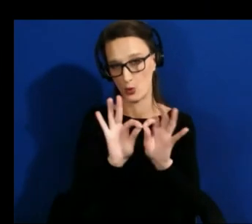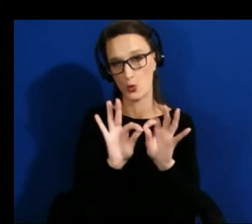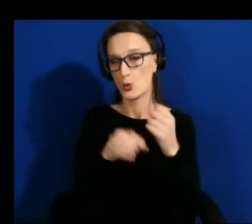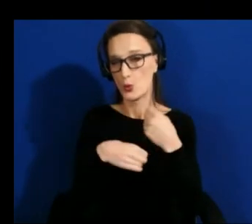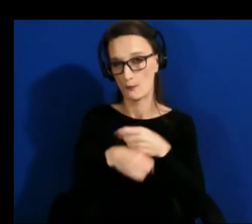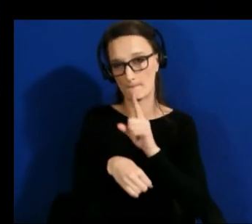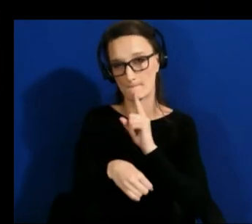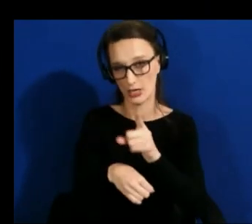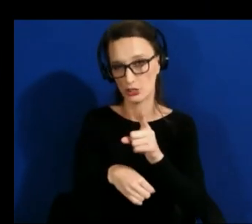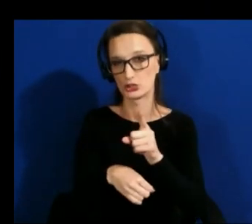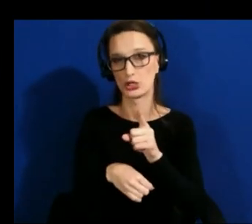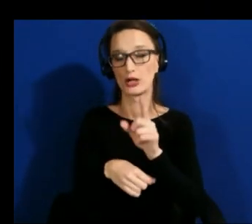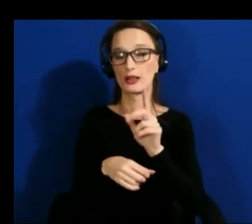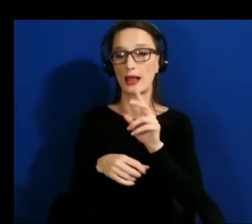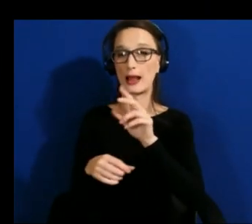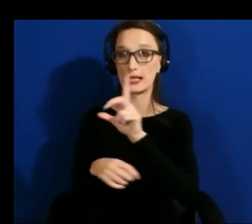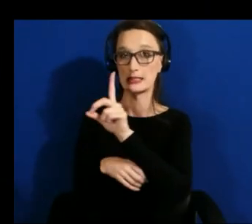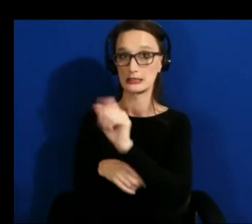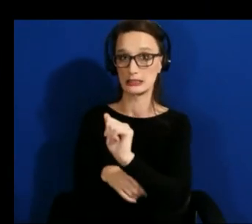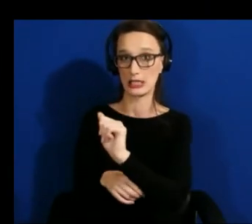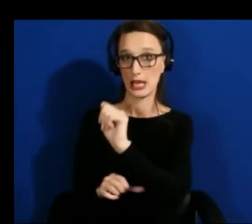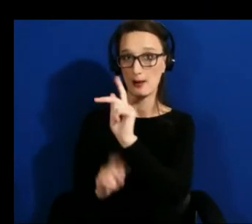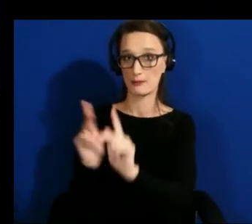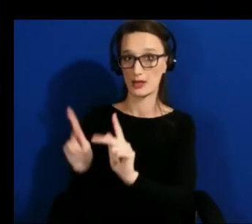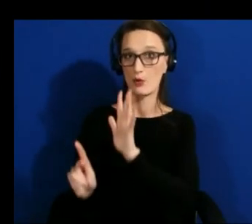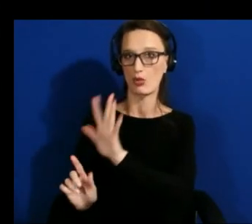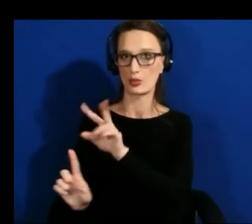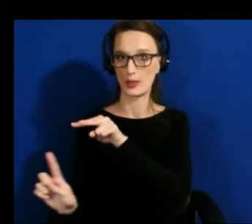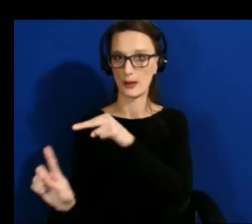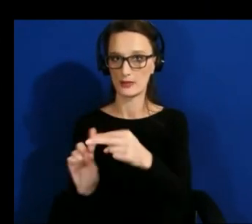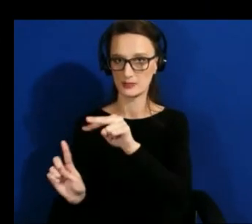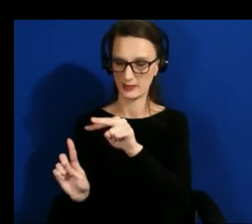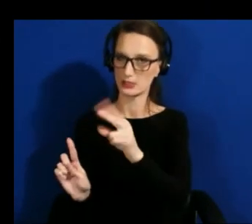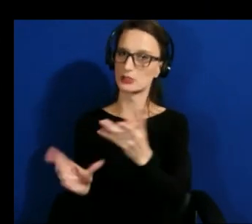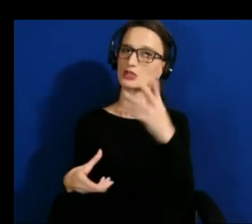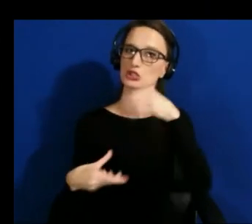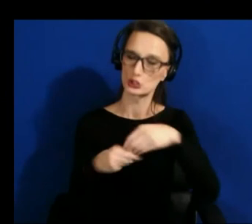disabilities is represented um whether it's highlighting some of the research that we've